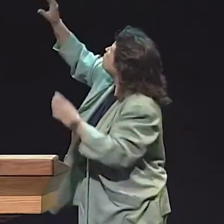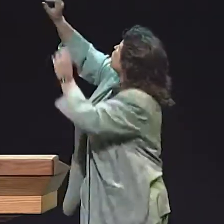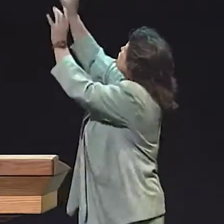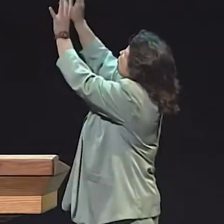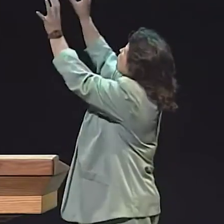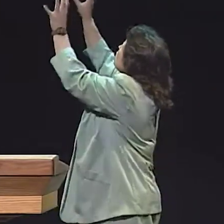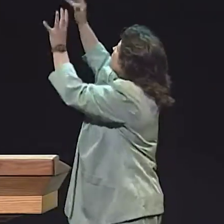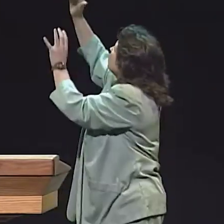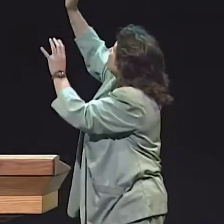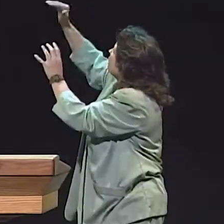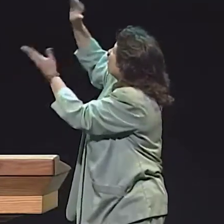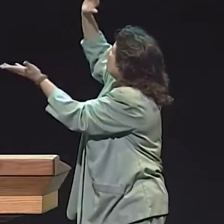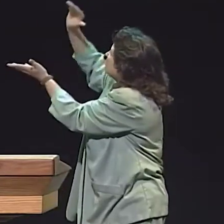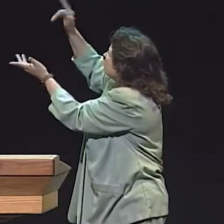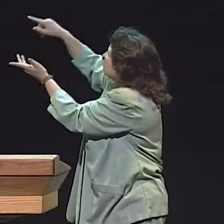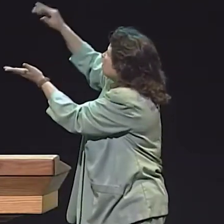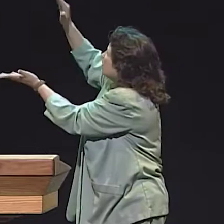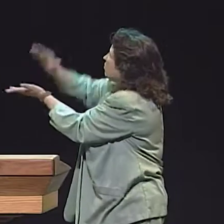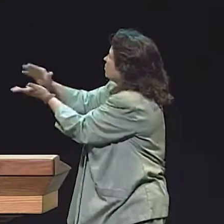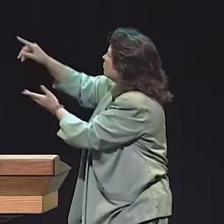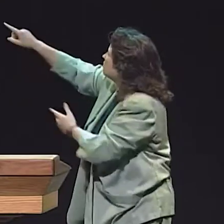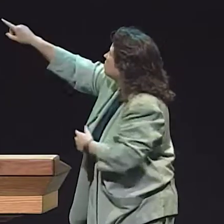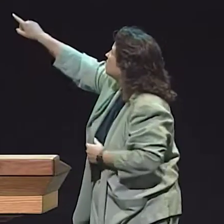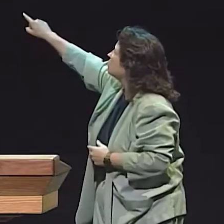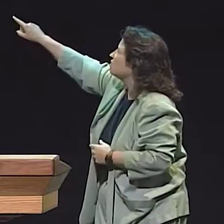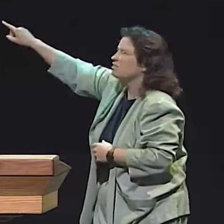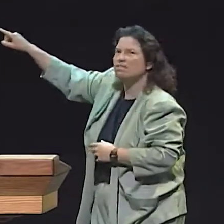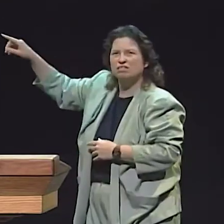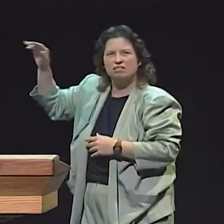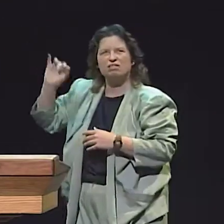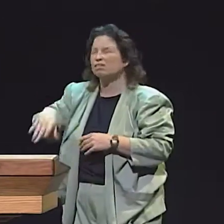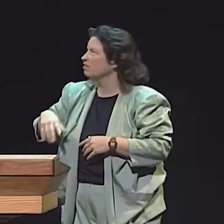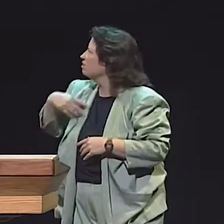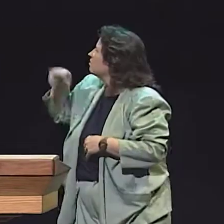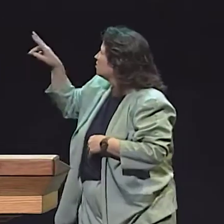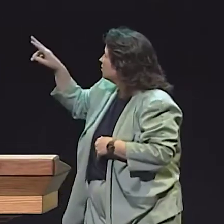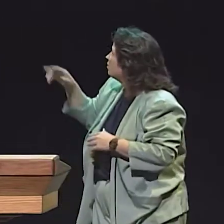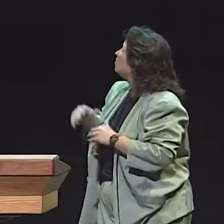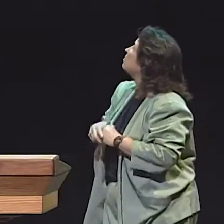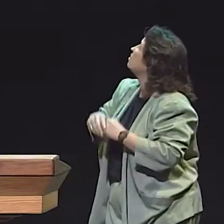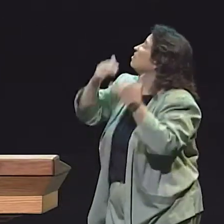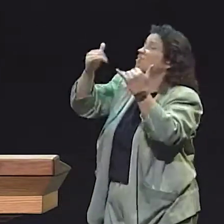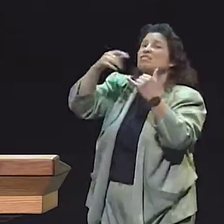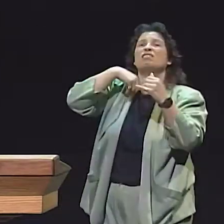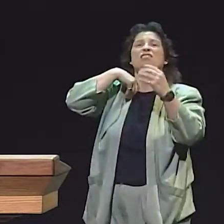AND I HAVE EXAMPLES OF THE SIGNING OF A CHILD WHO HAD DEAF PARENTS,